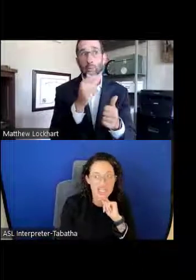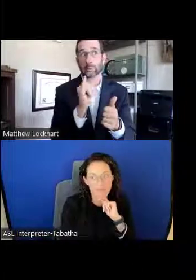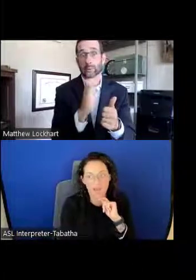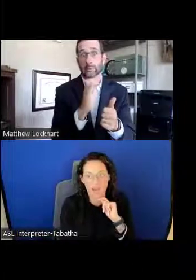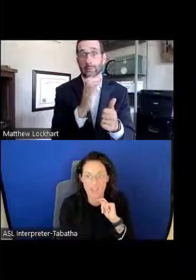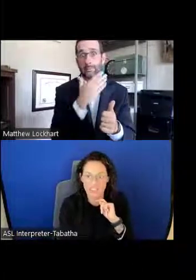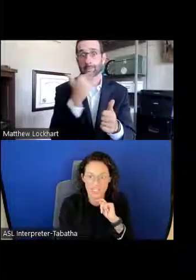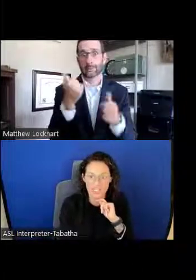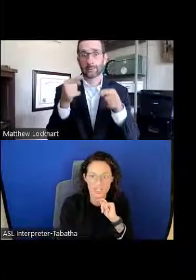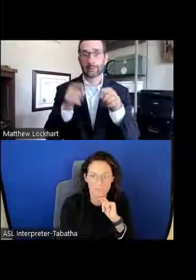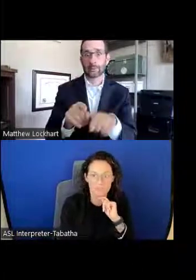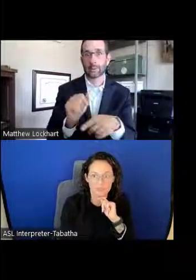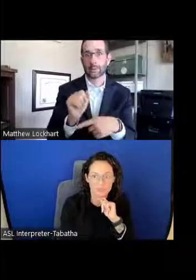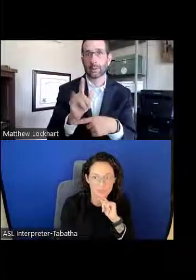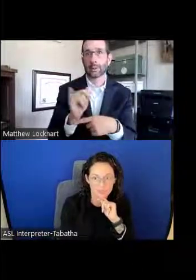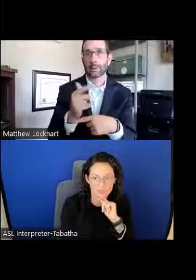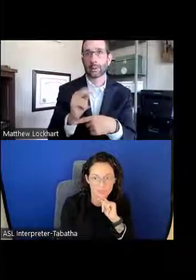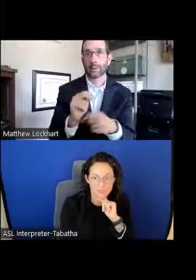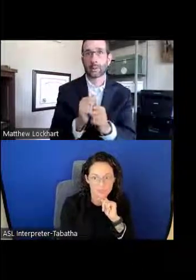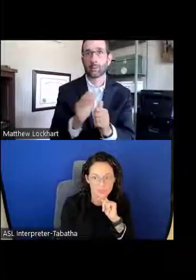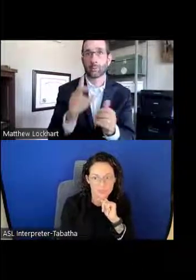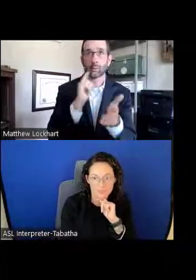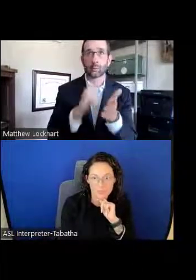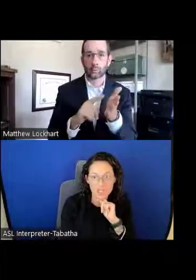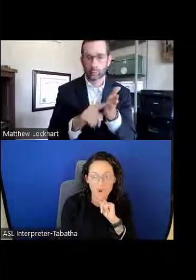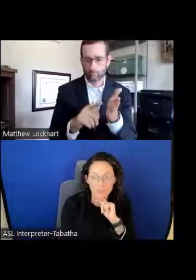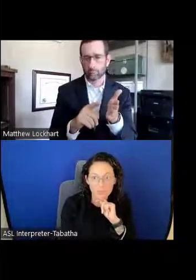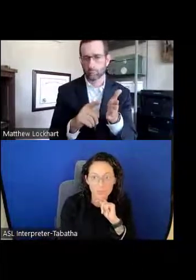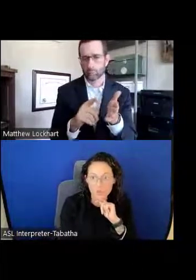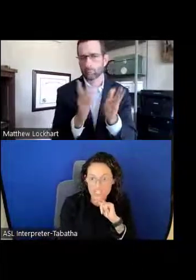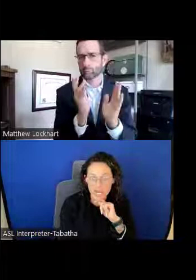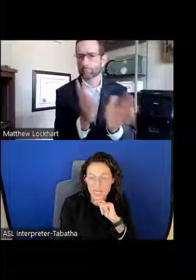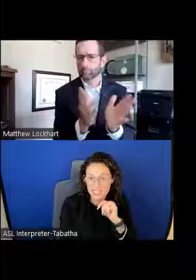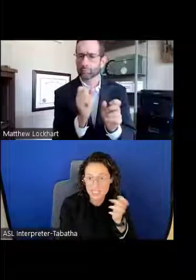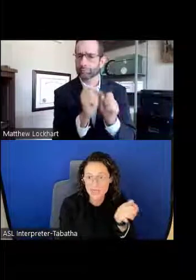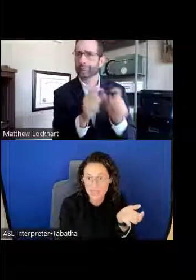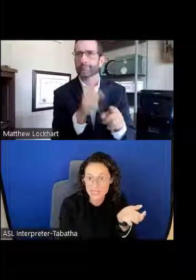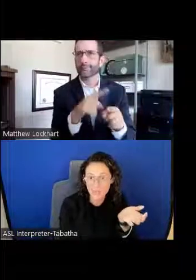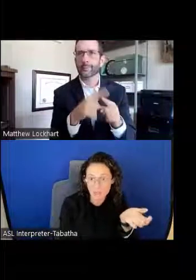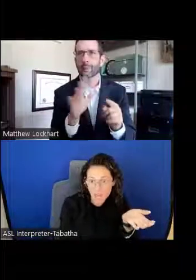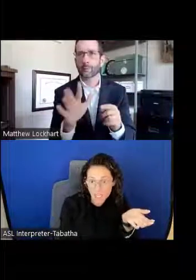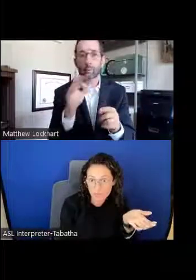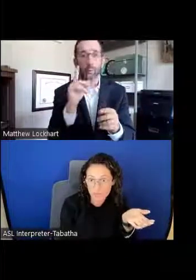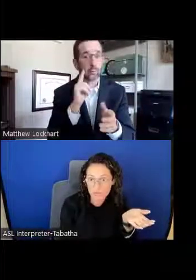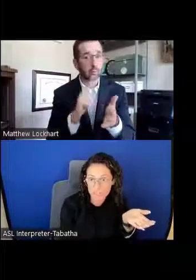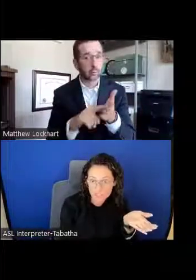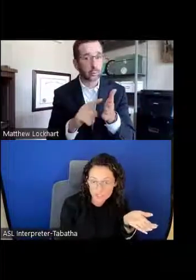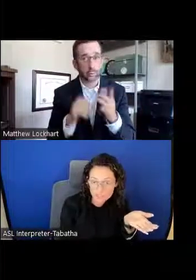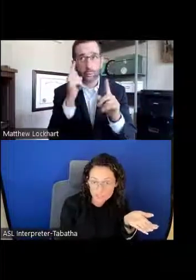and have a conversation. So which IC is best aligned with your research?